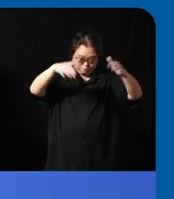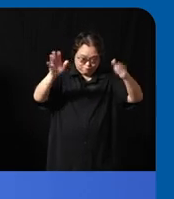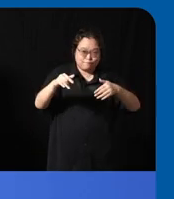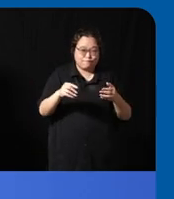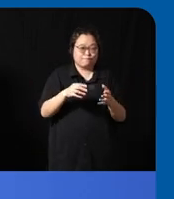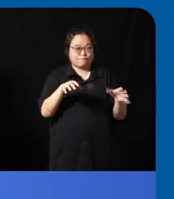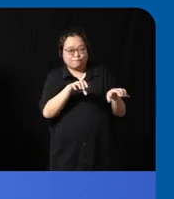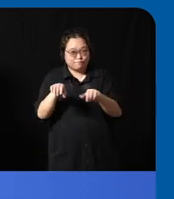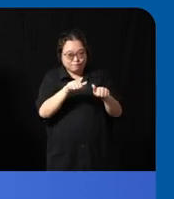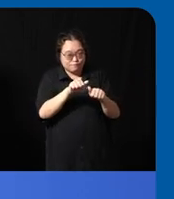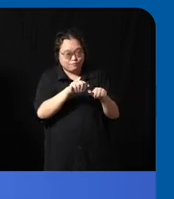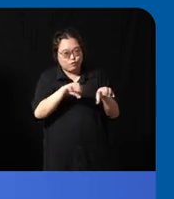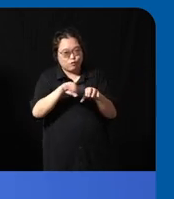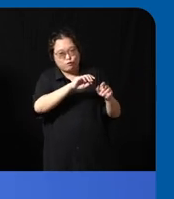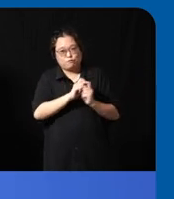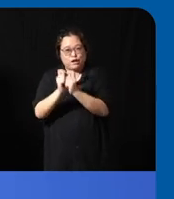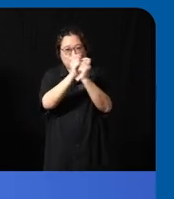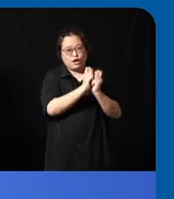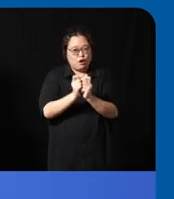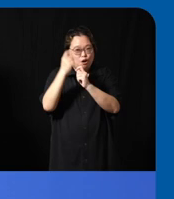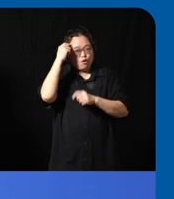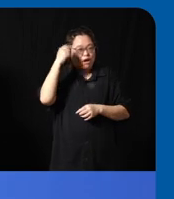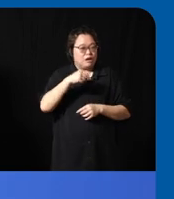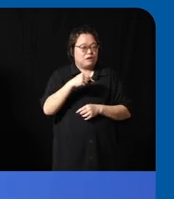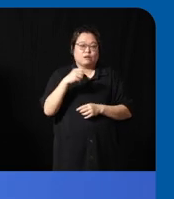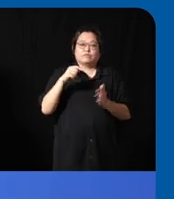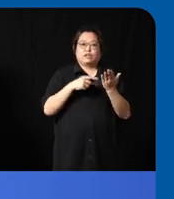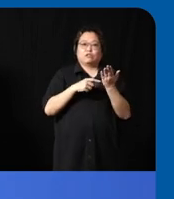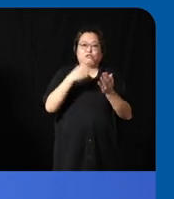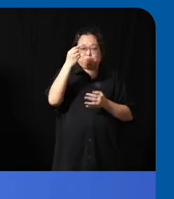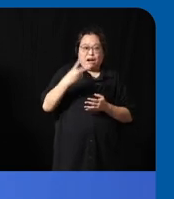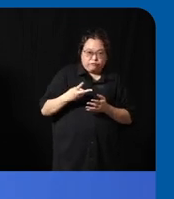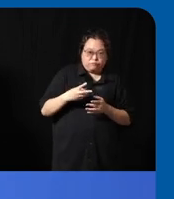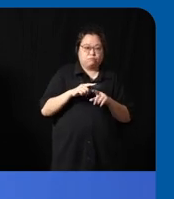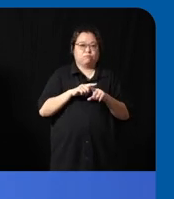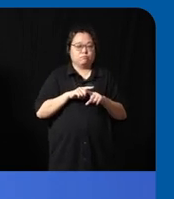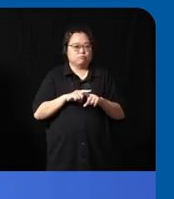we realize it's less than half of it okay um you can develop technology but then if no one is there